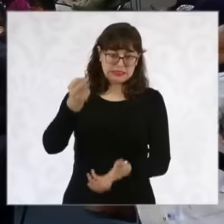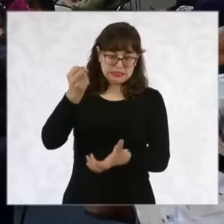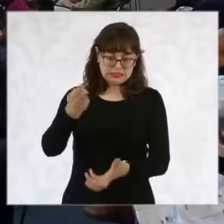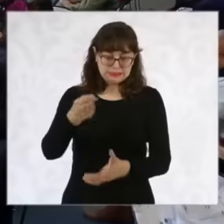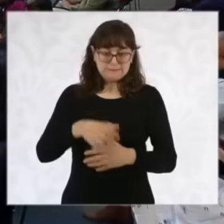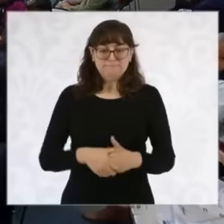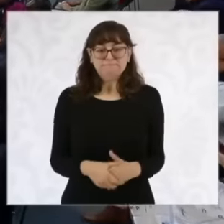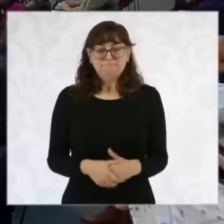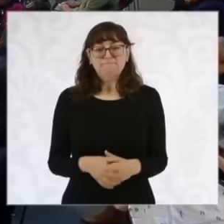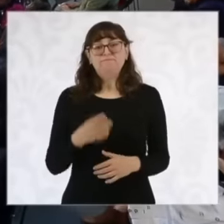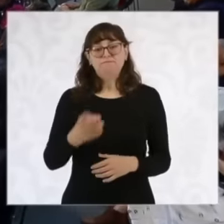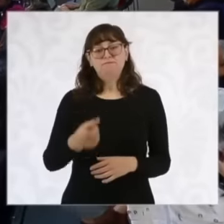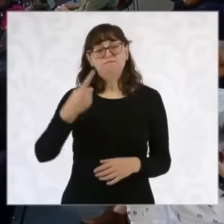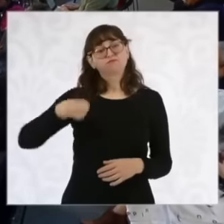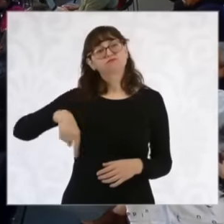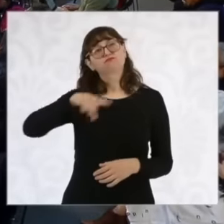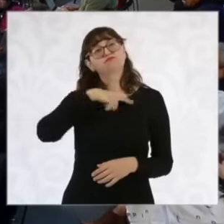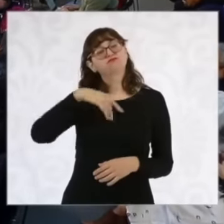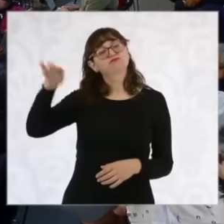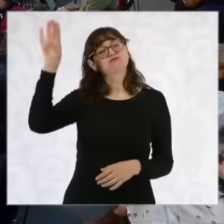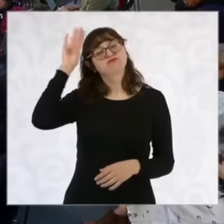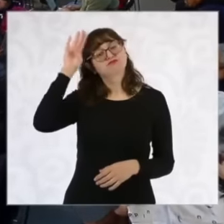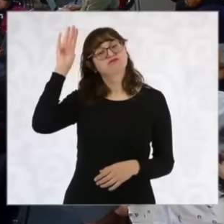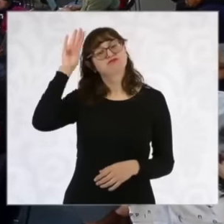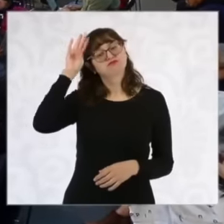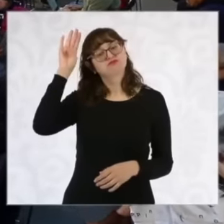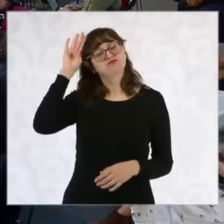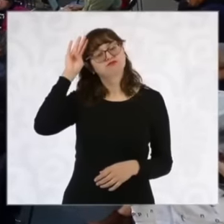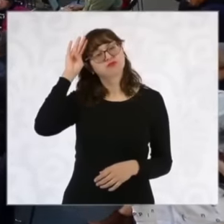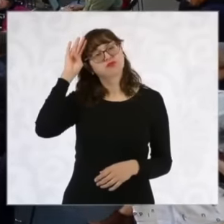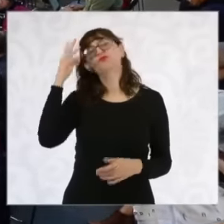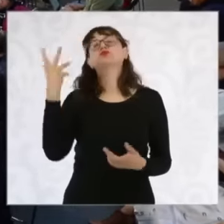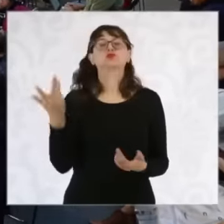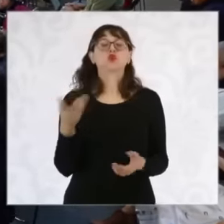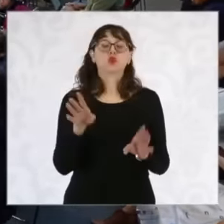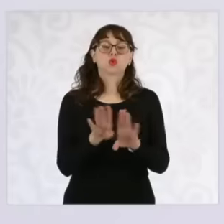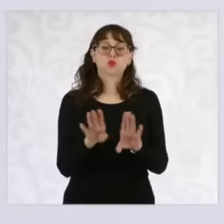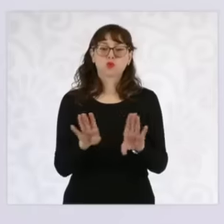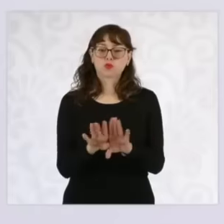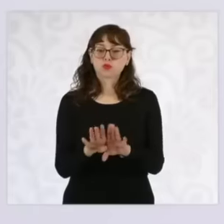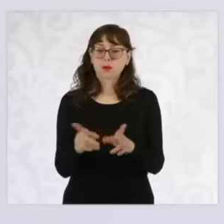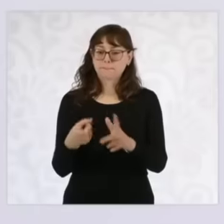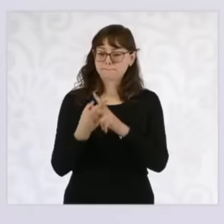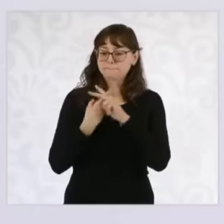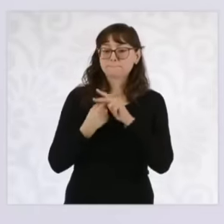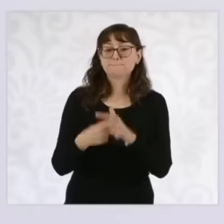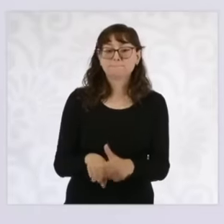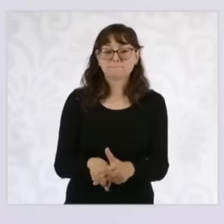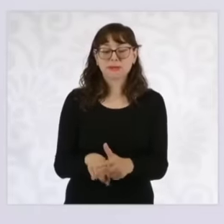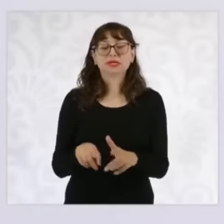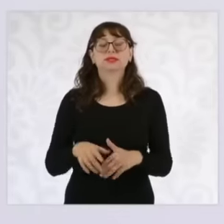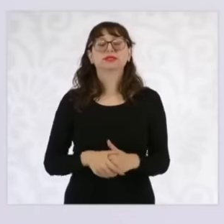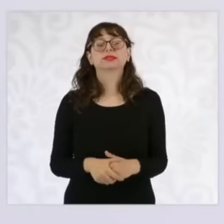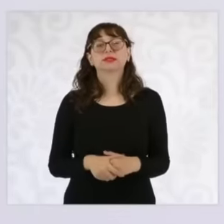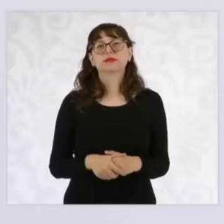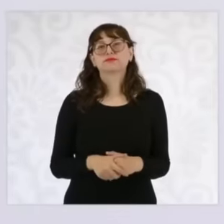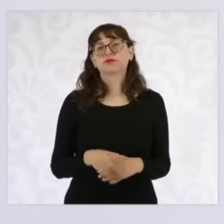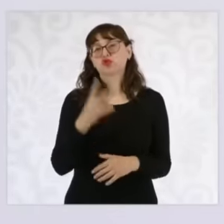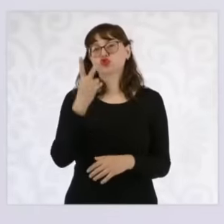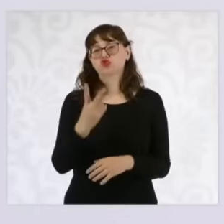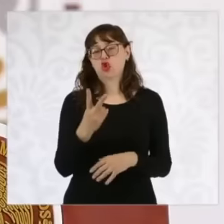we can serve two populations in particular at the beginning, one is the population of women